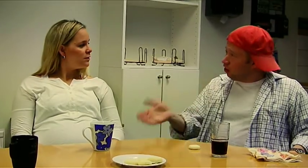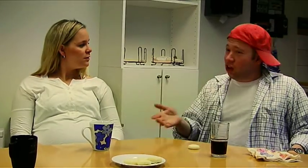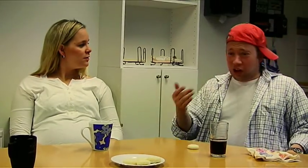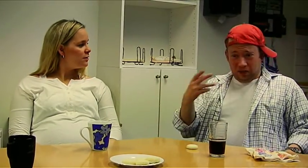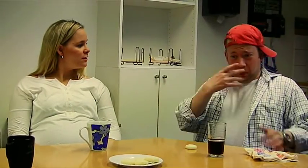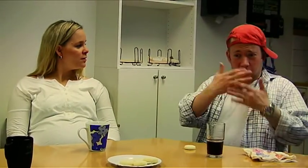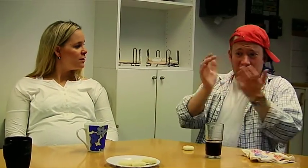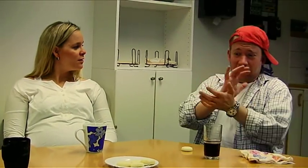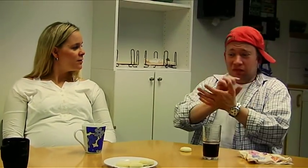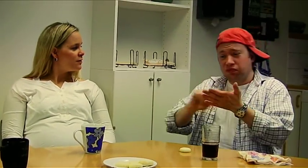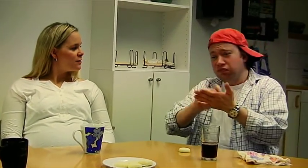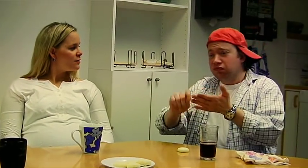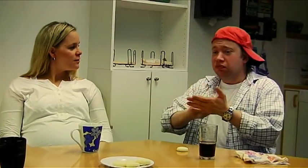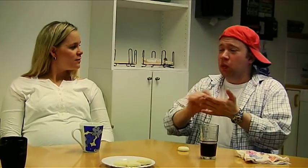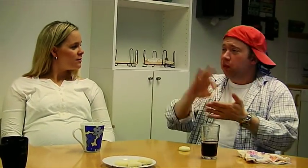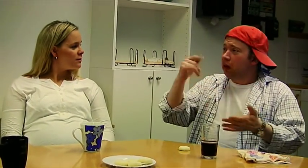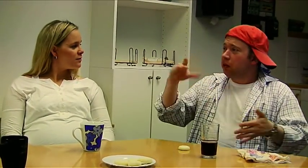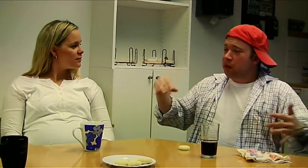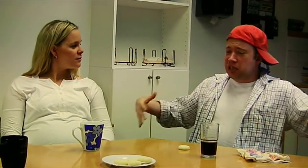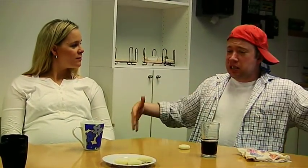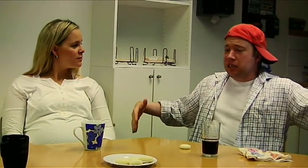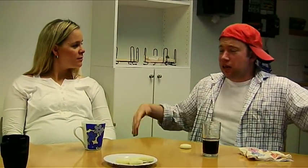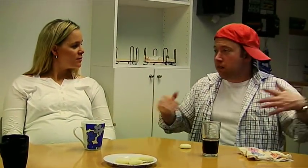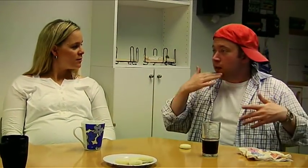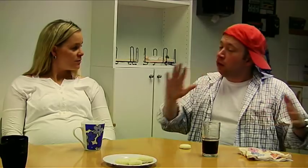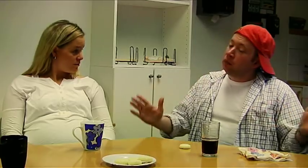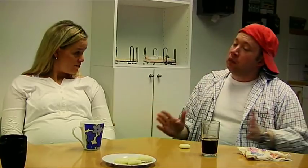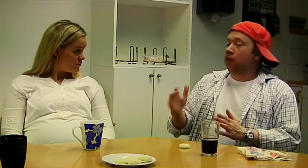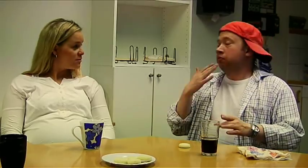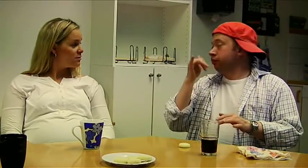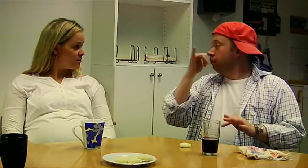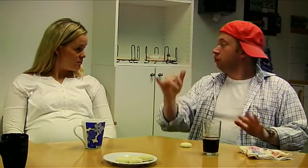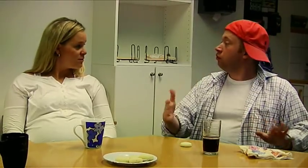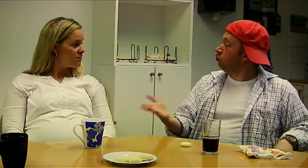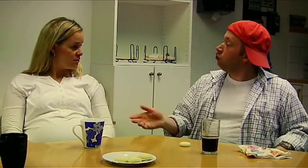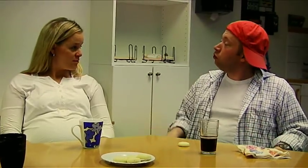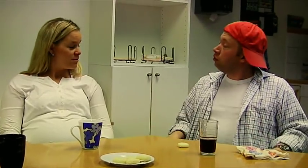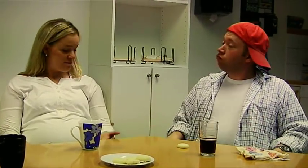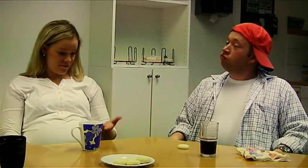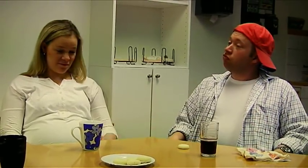Obviously, there's a lot of writings in the papers about obsesity! To lose weight- and prevent obsesity is good.